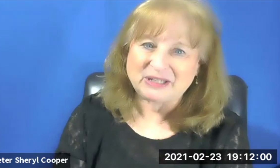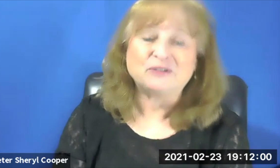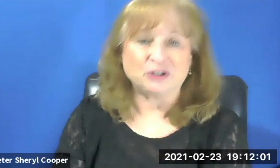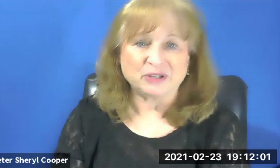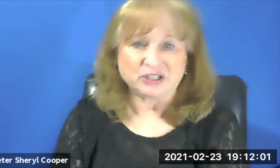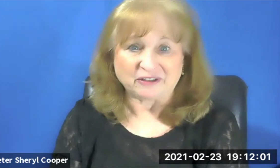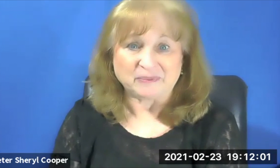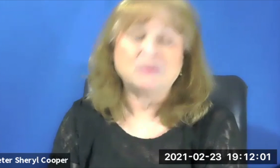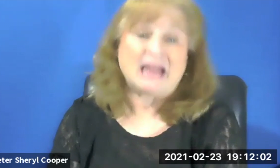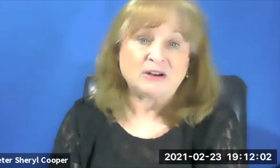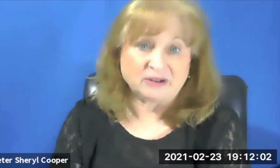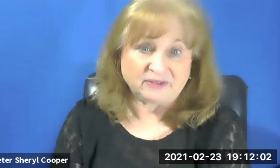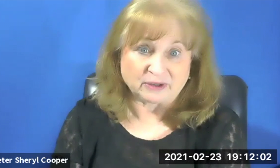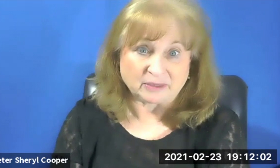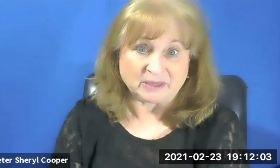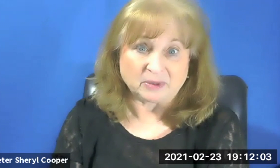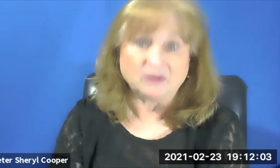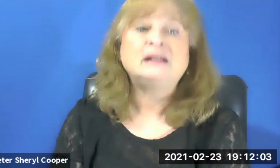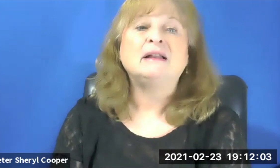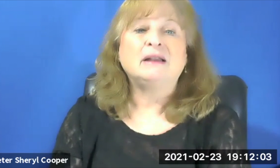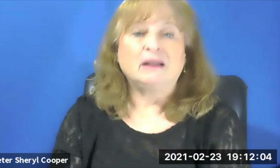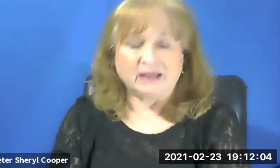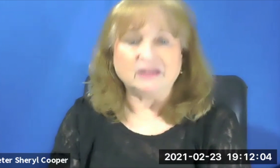interest for Jewish deaf people and hard-of-hearing people in the